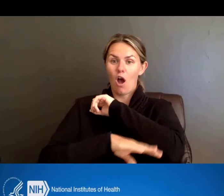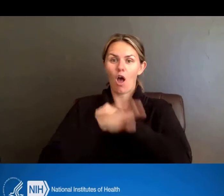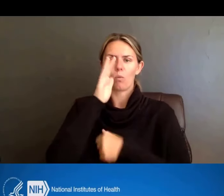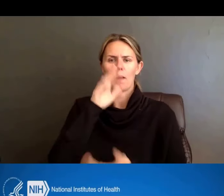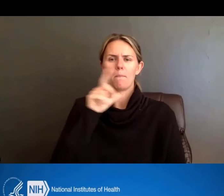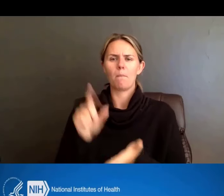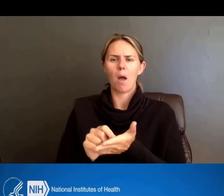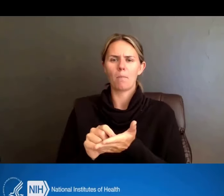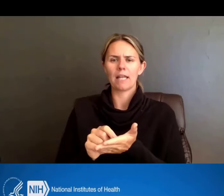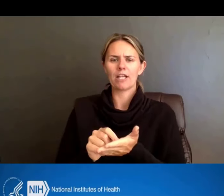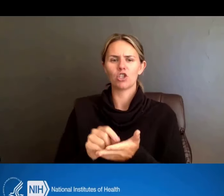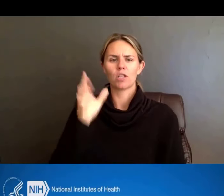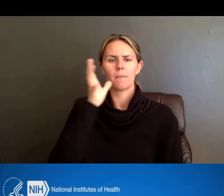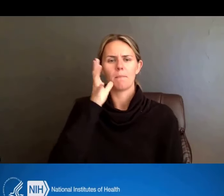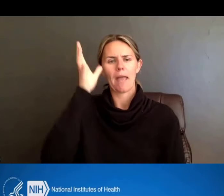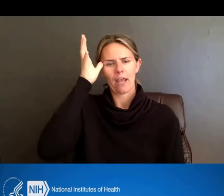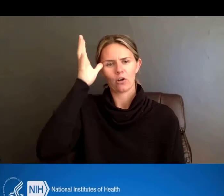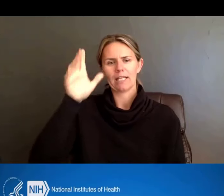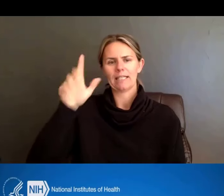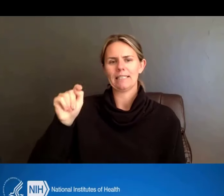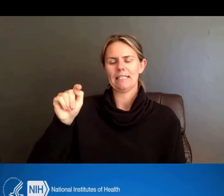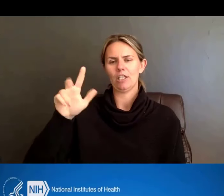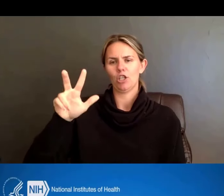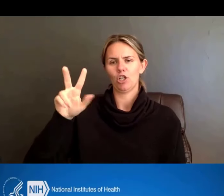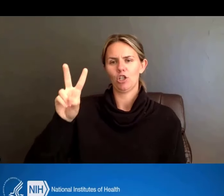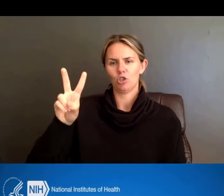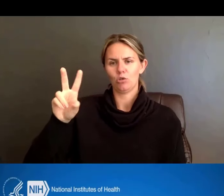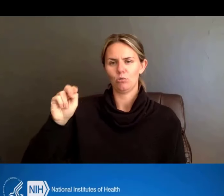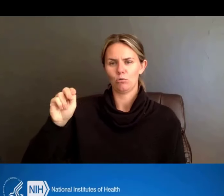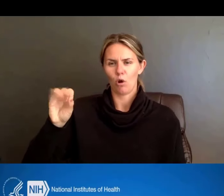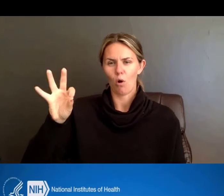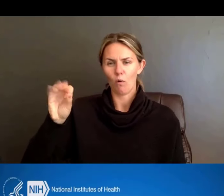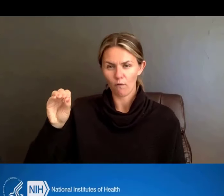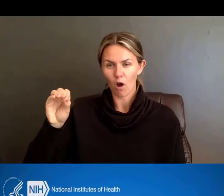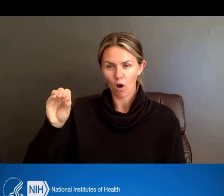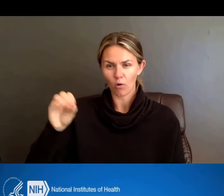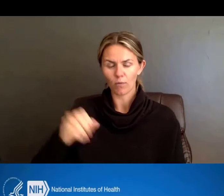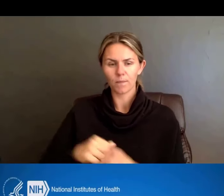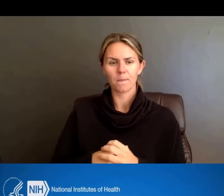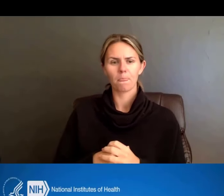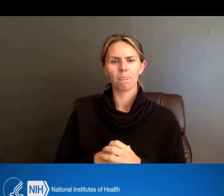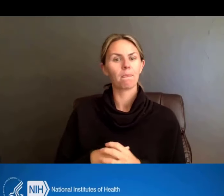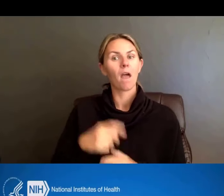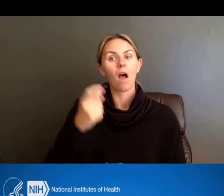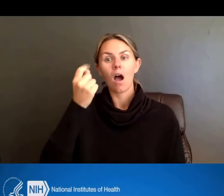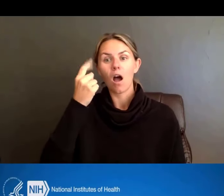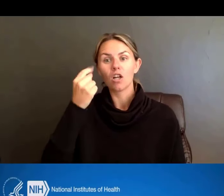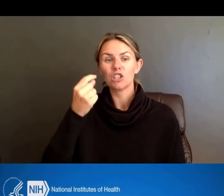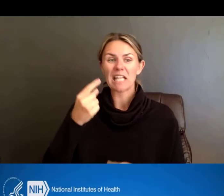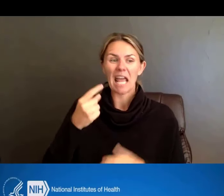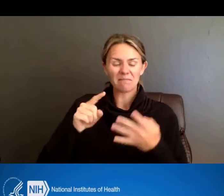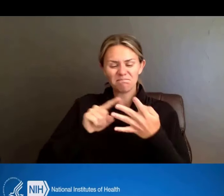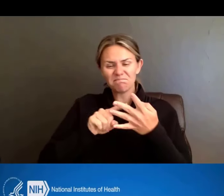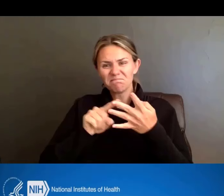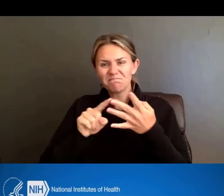no later than October, or mid to late October. We understand that it takes a lot of effort